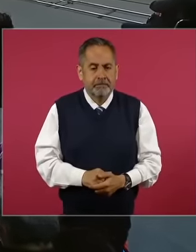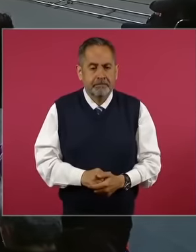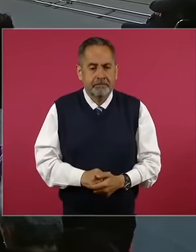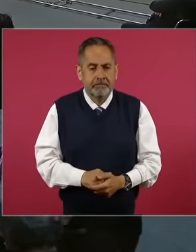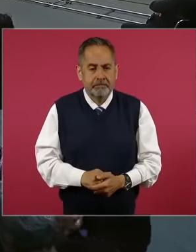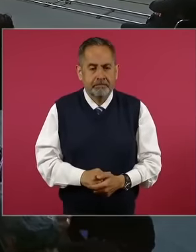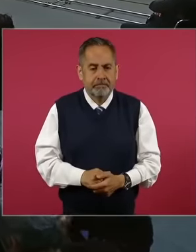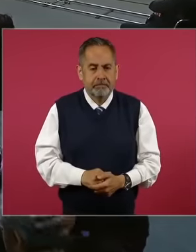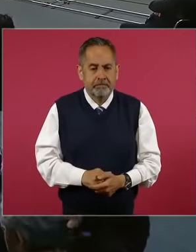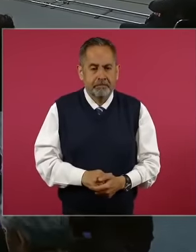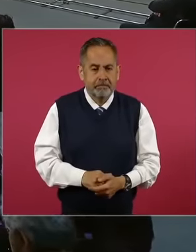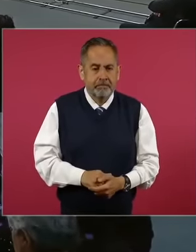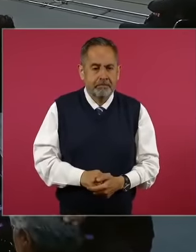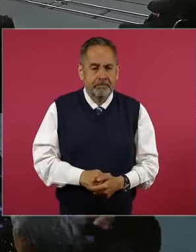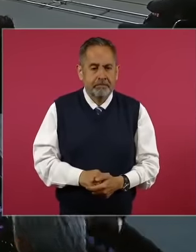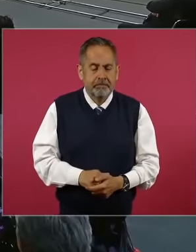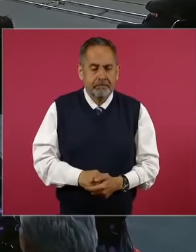yes it was in